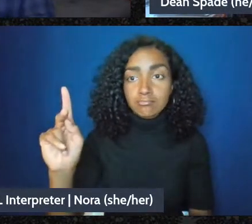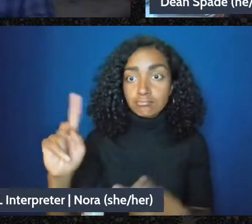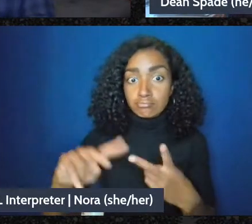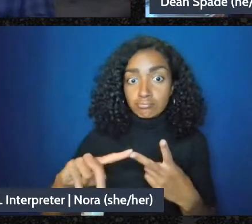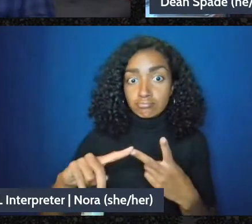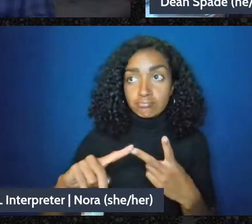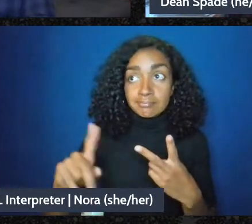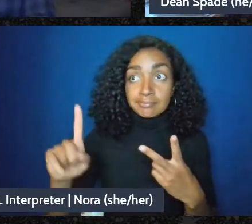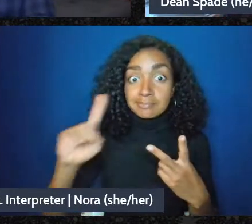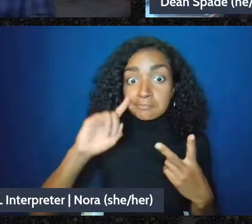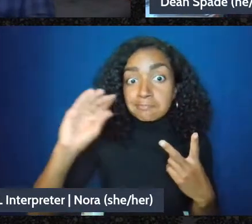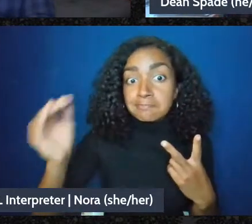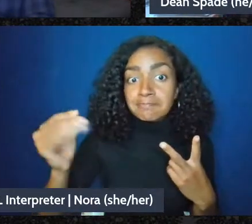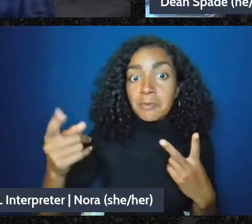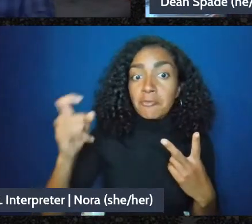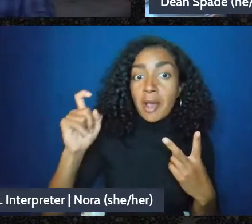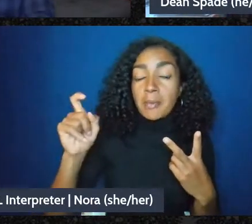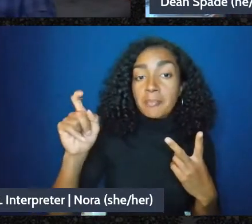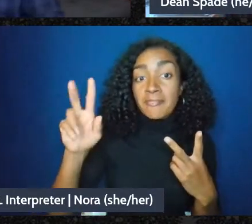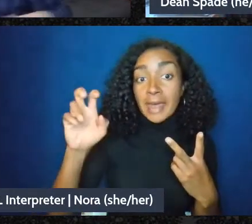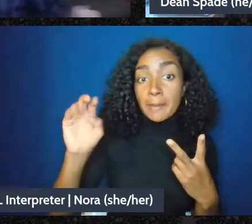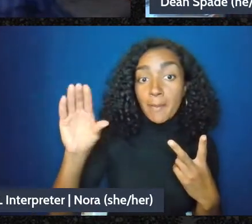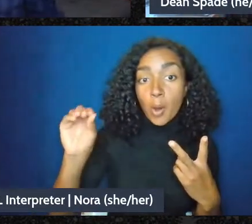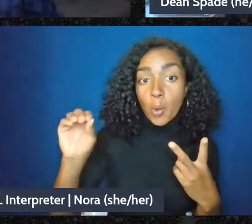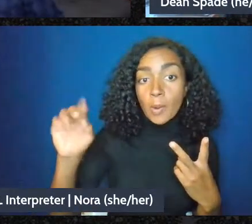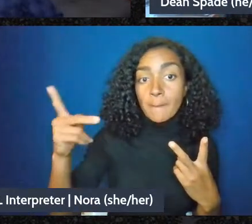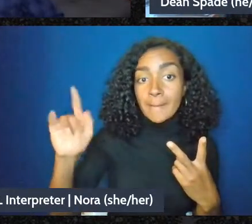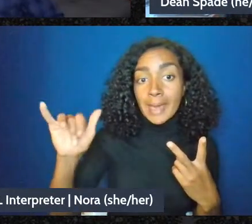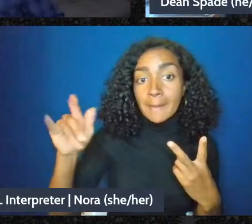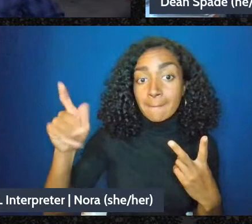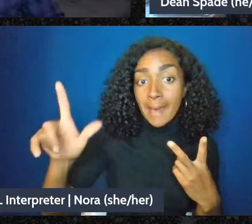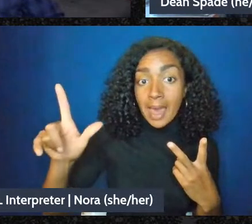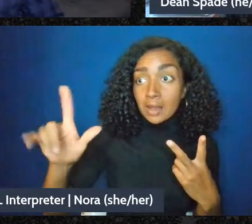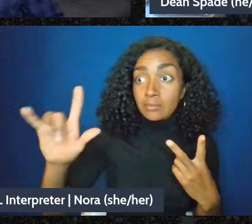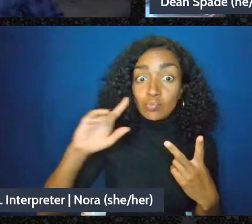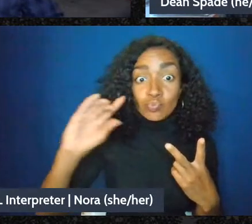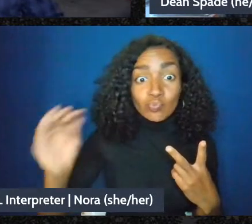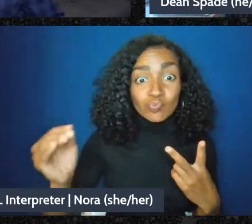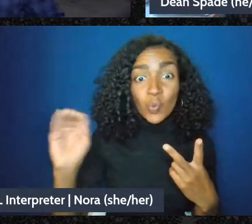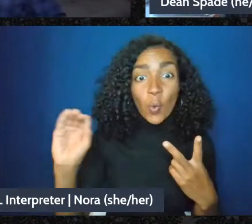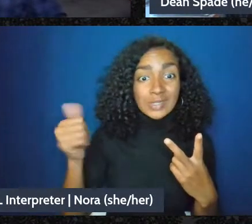not going to get one, even though our group had more than twenty thousand dollars move through?